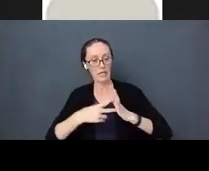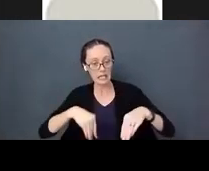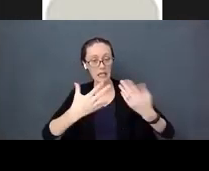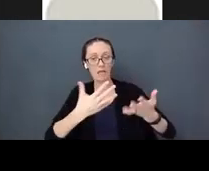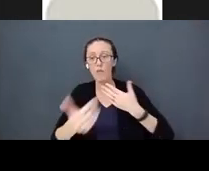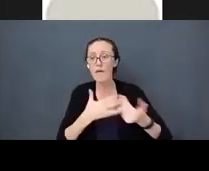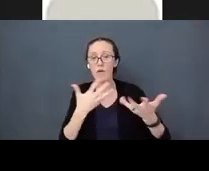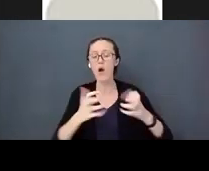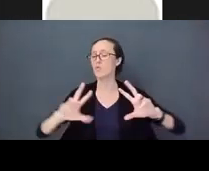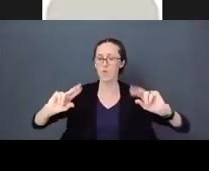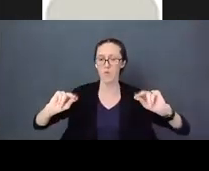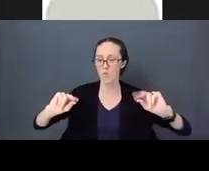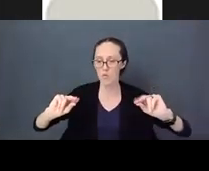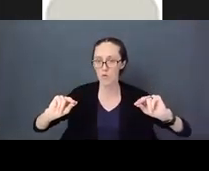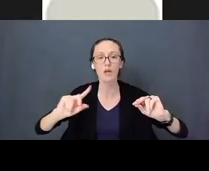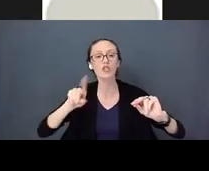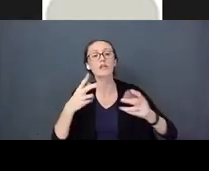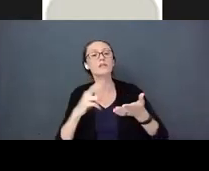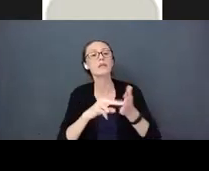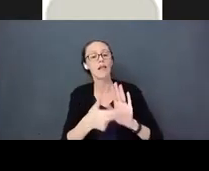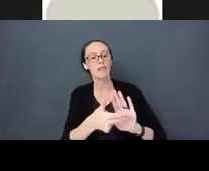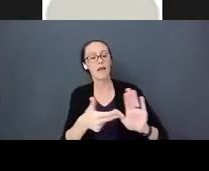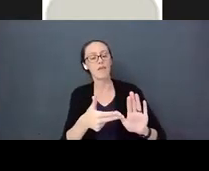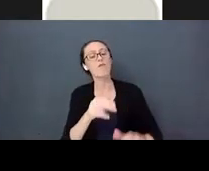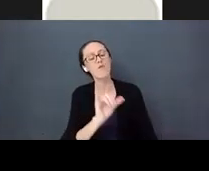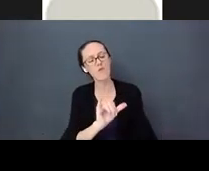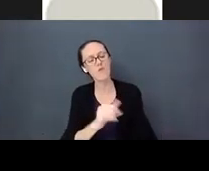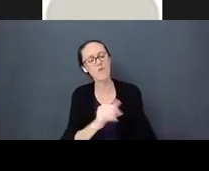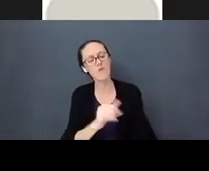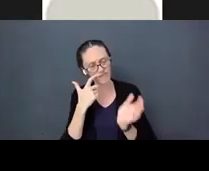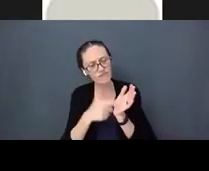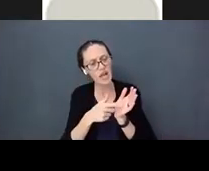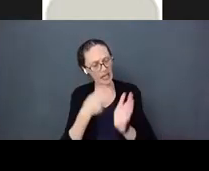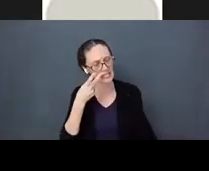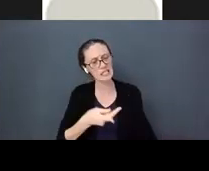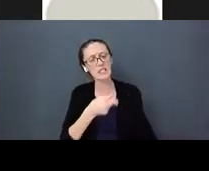want. It just means we label it and say “I can see you are frustrated. I would be angry too,